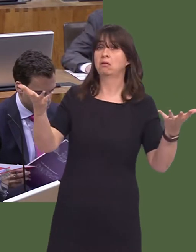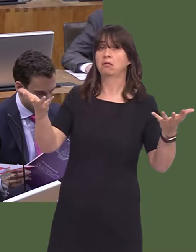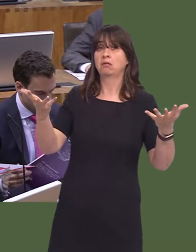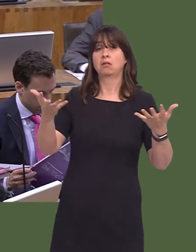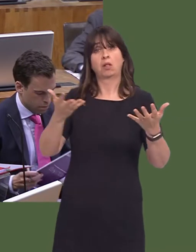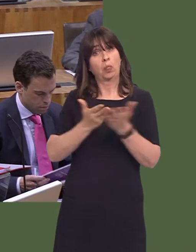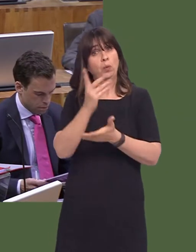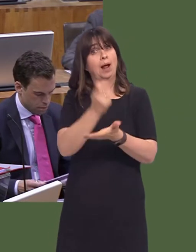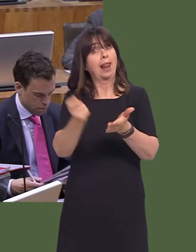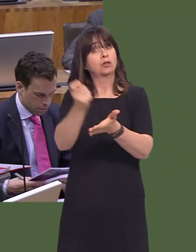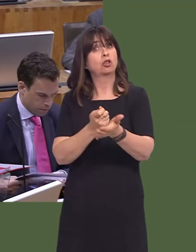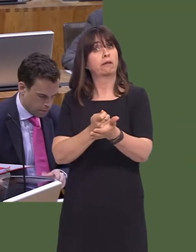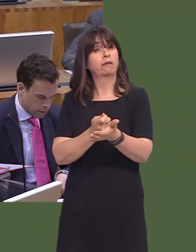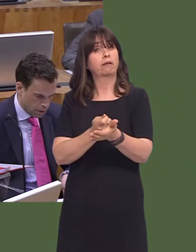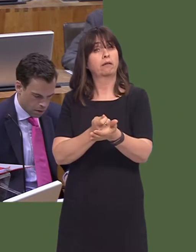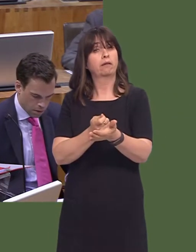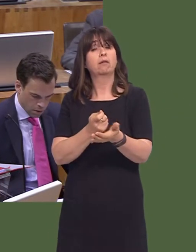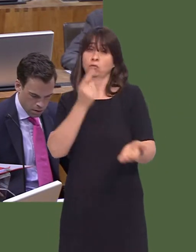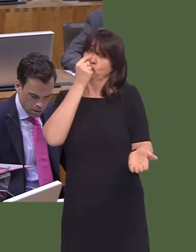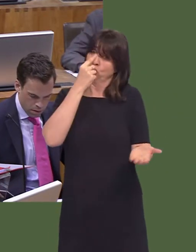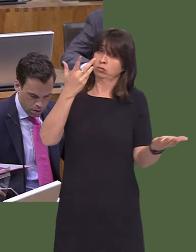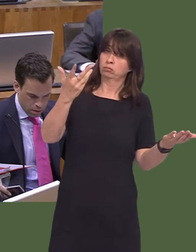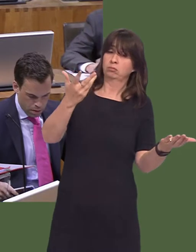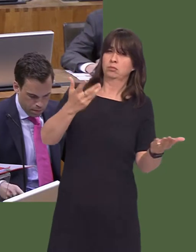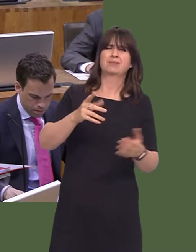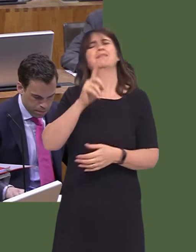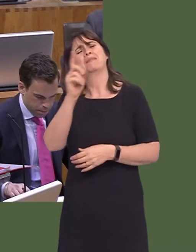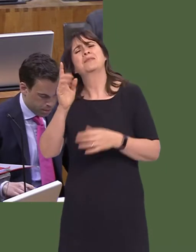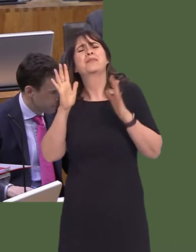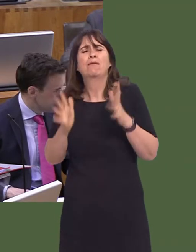it takesóbut, certainly, you've always got to be careful about this and it's never going